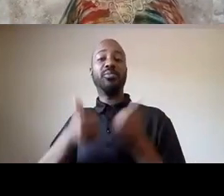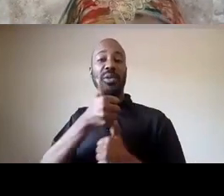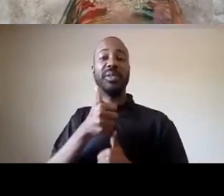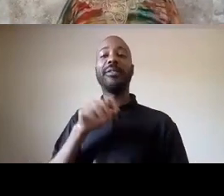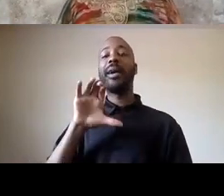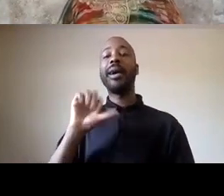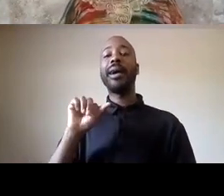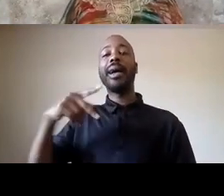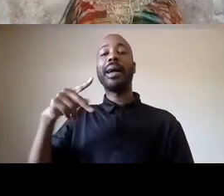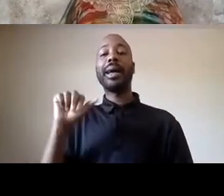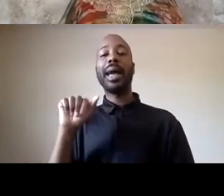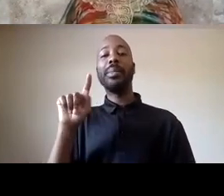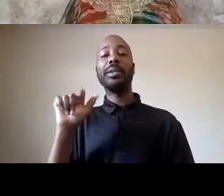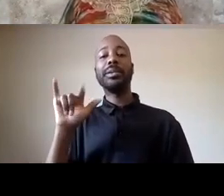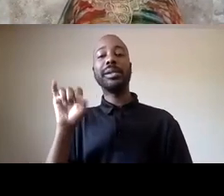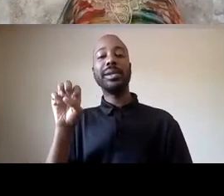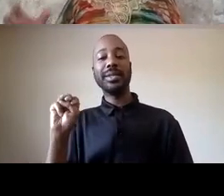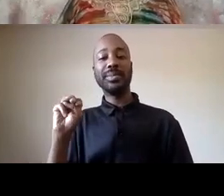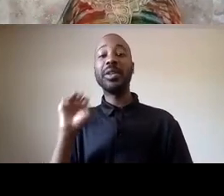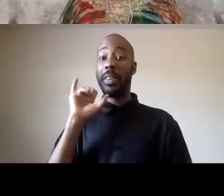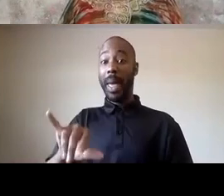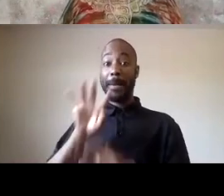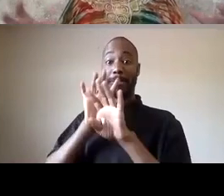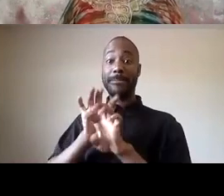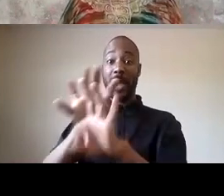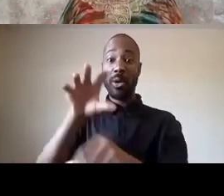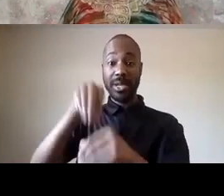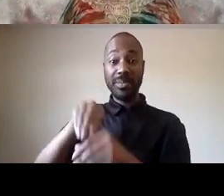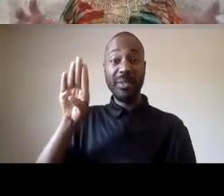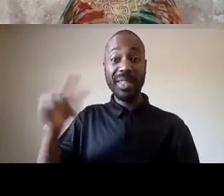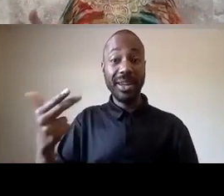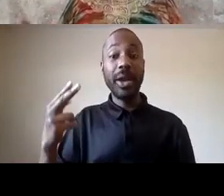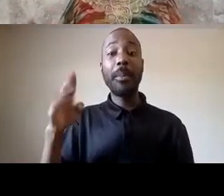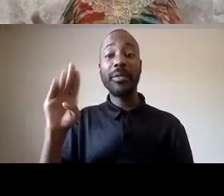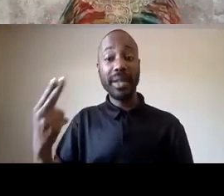is not the only example we march on centers of white supremacist